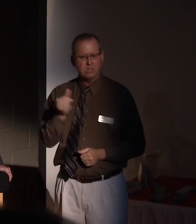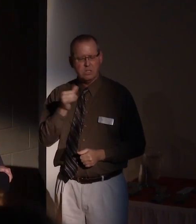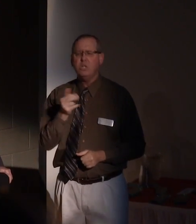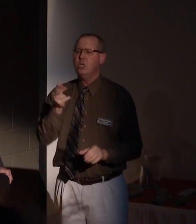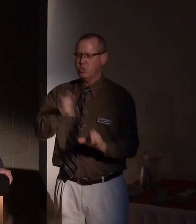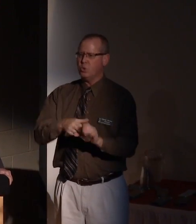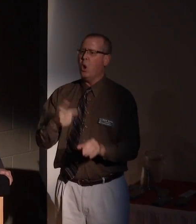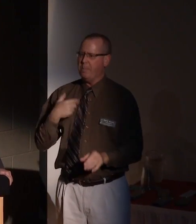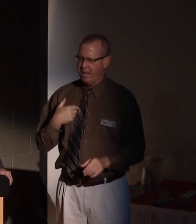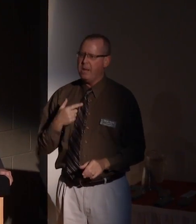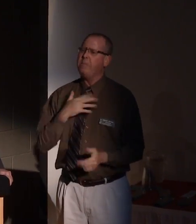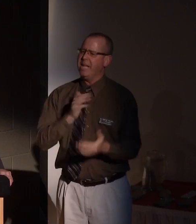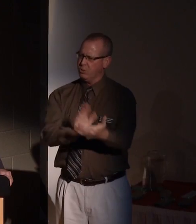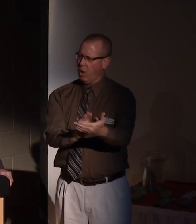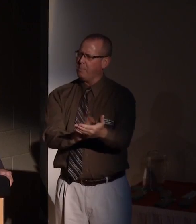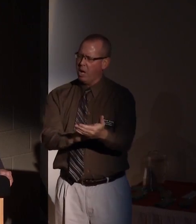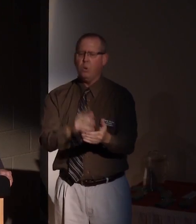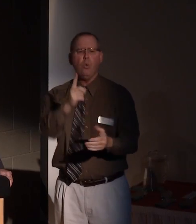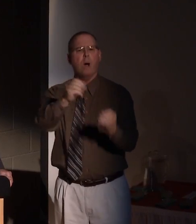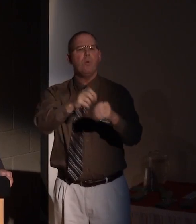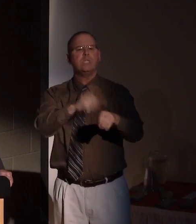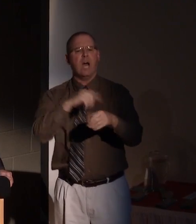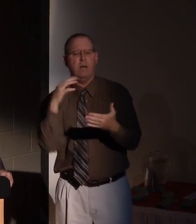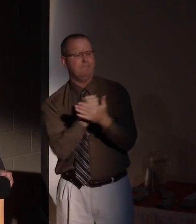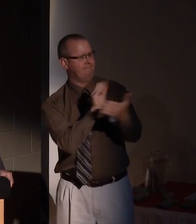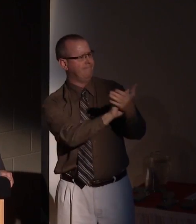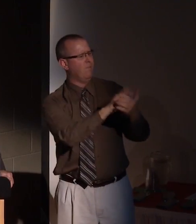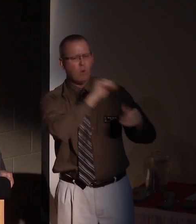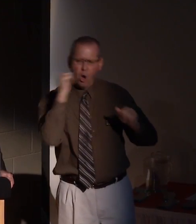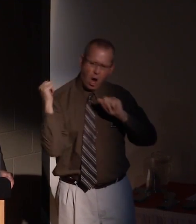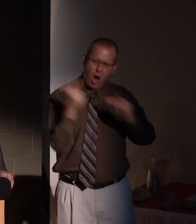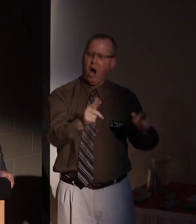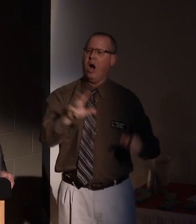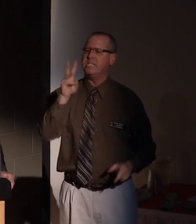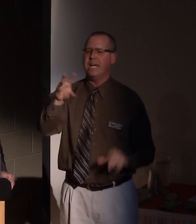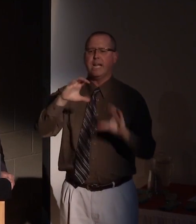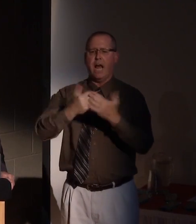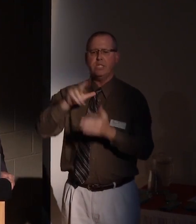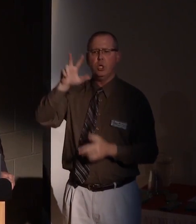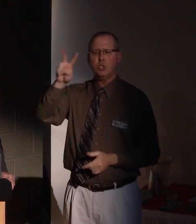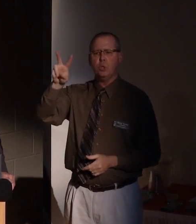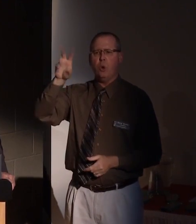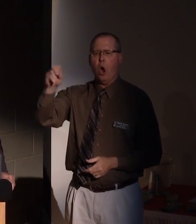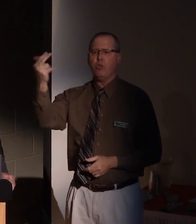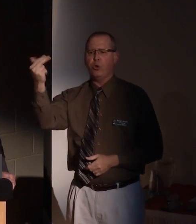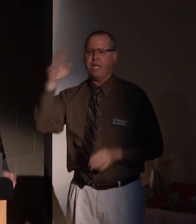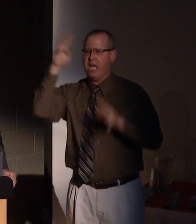Please join me in a round of applause one more time for all of our class of 2013 innovators.